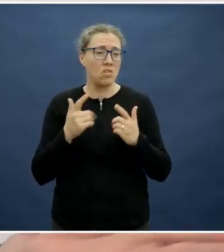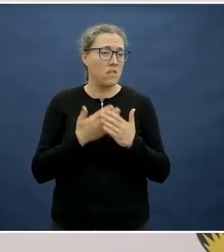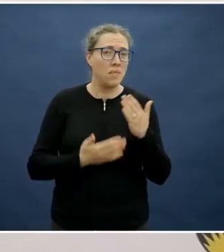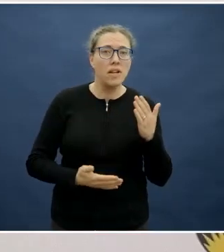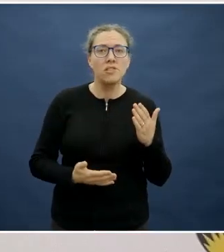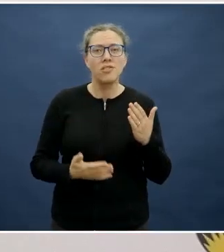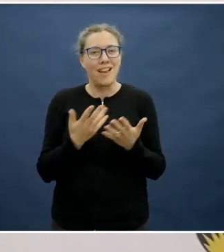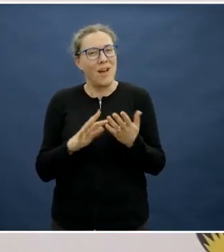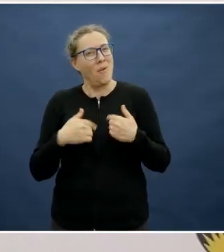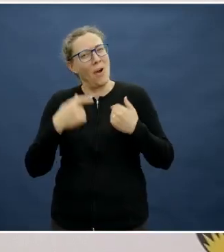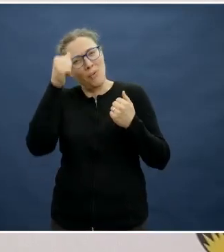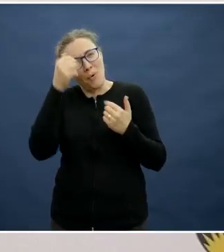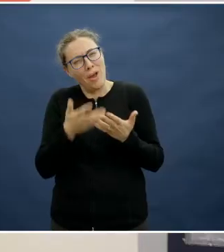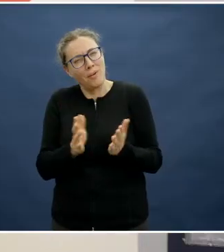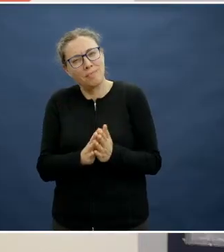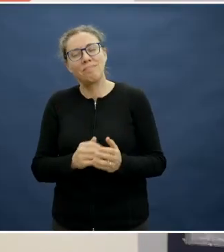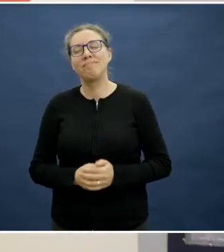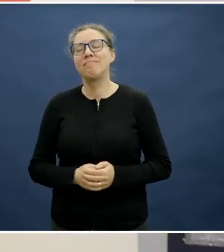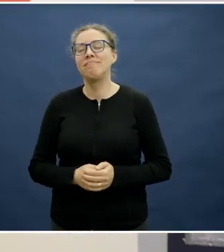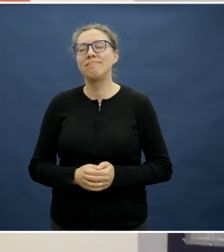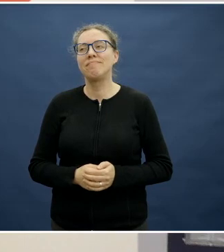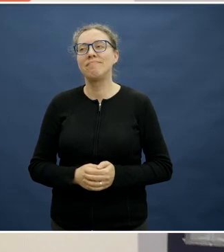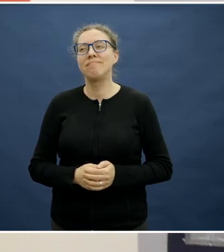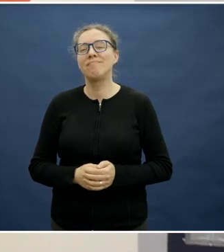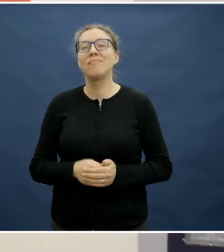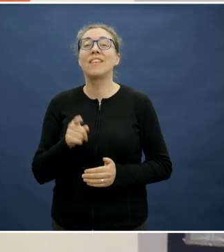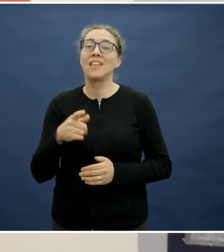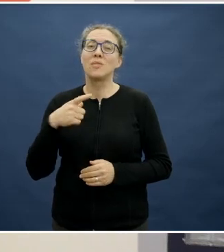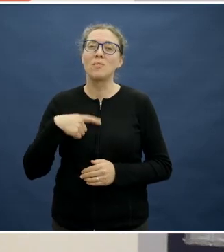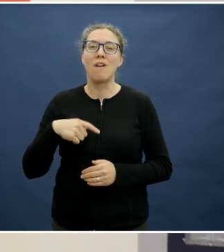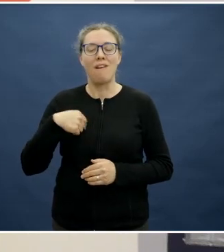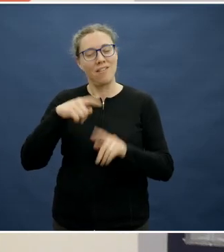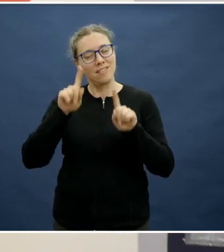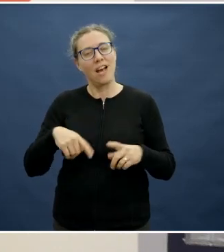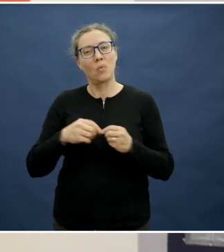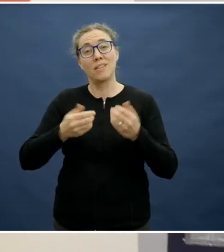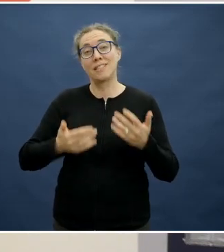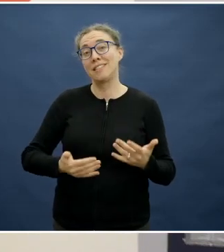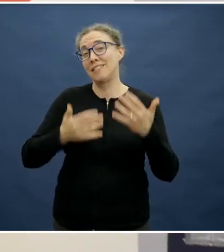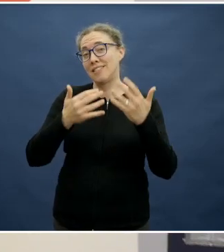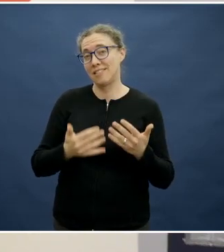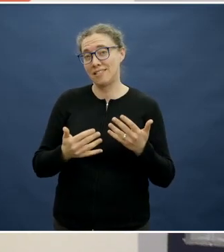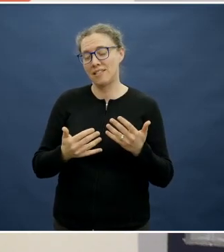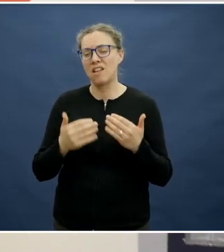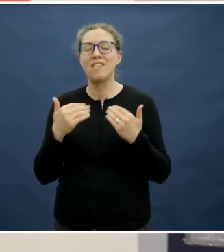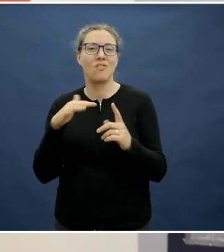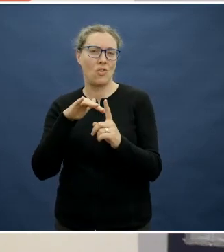Which is why I started my talk with the stats I did and the context,